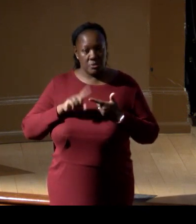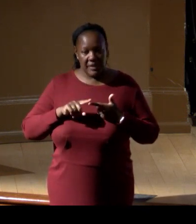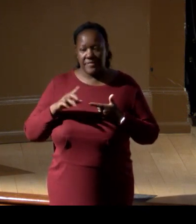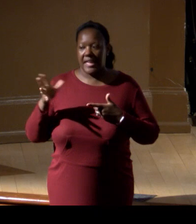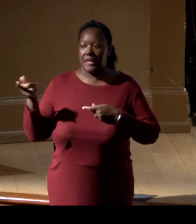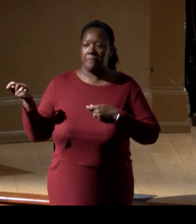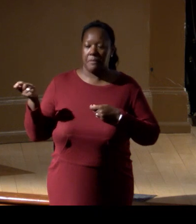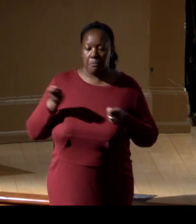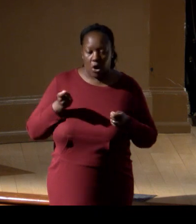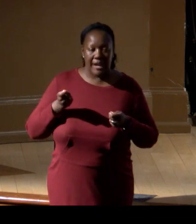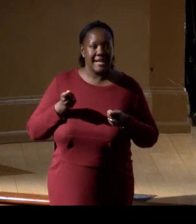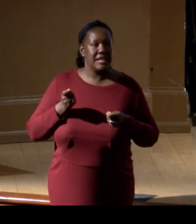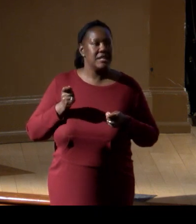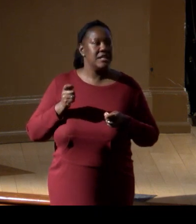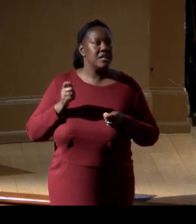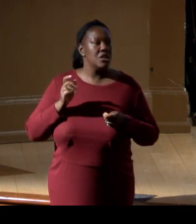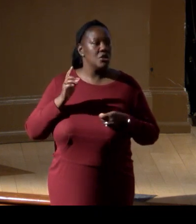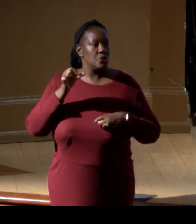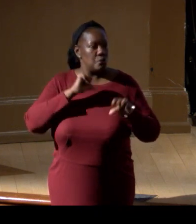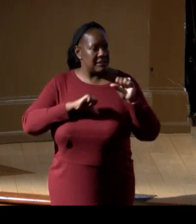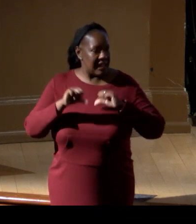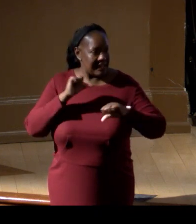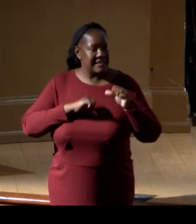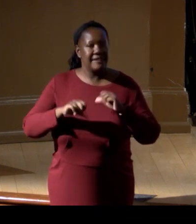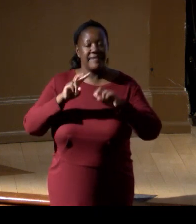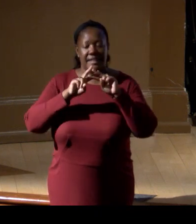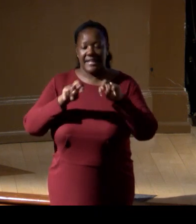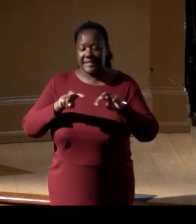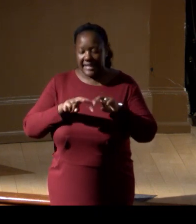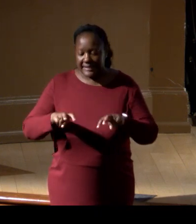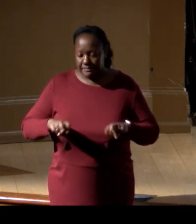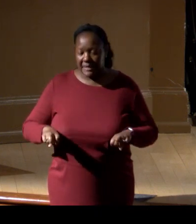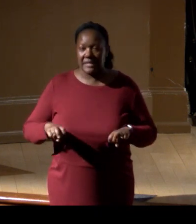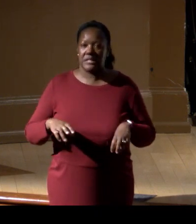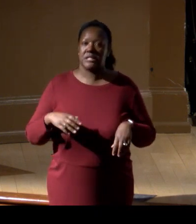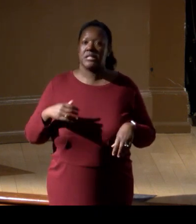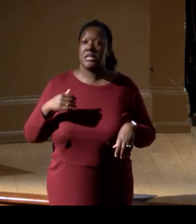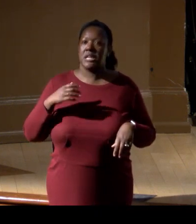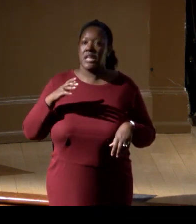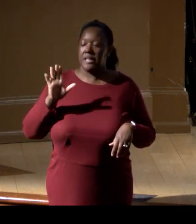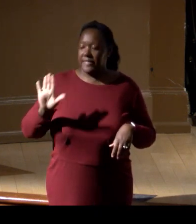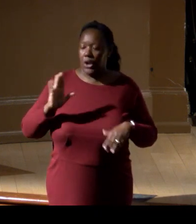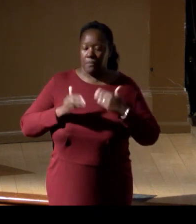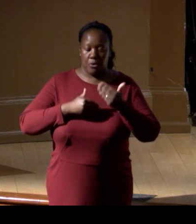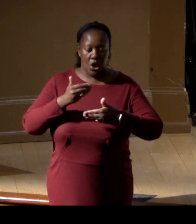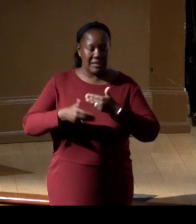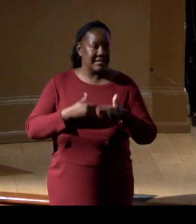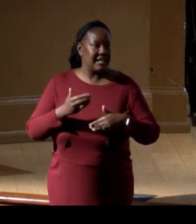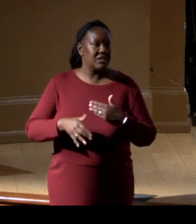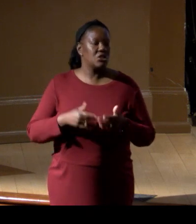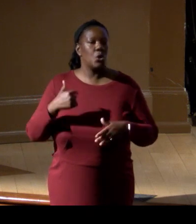or your scientific assessment, and into your process, and kind of maximize that value?